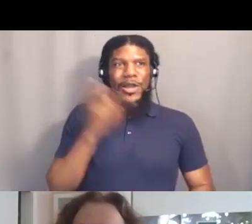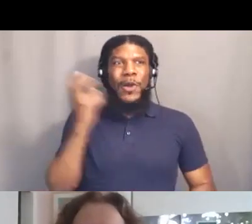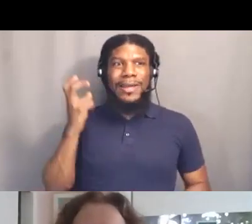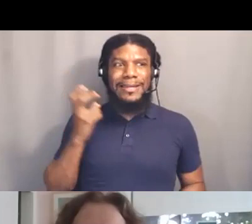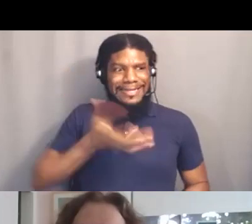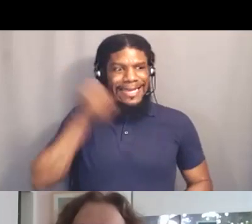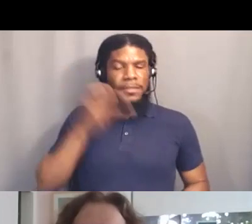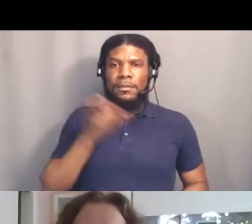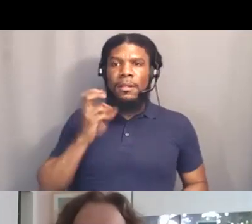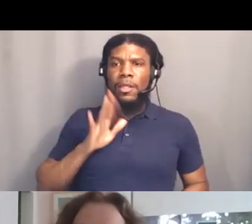Yeah.